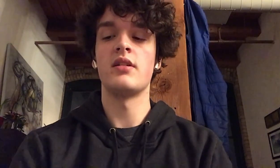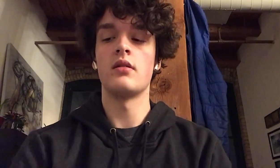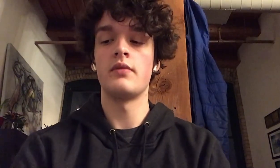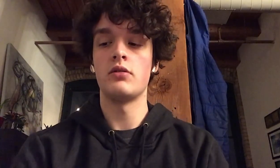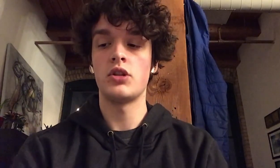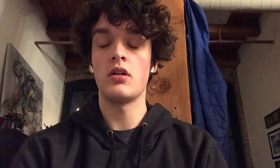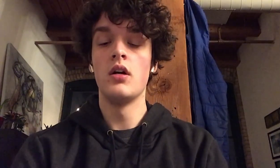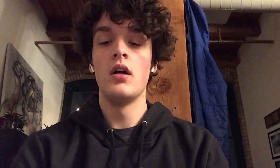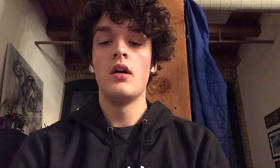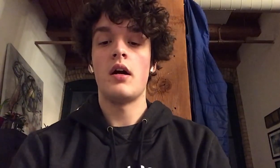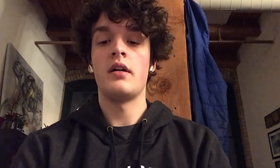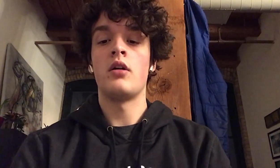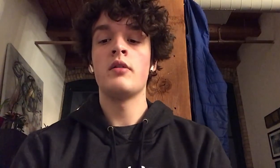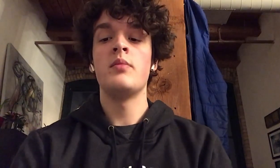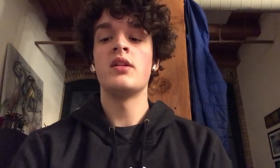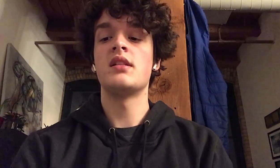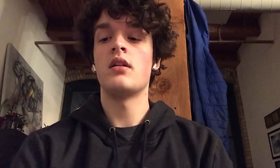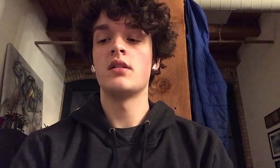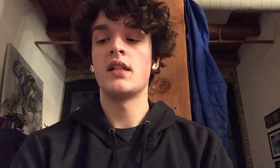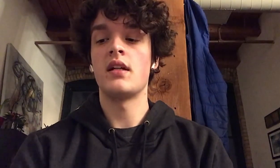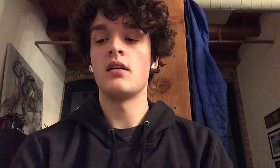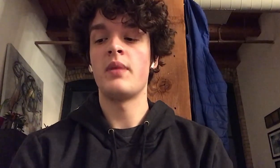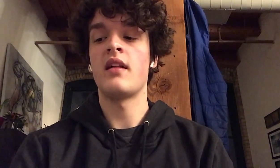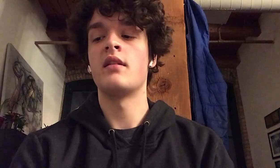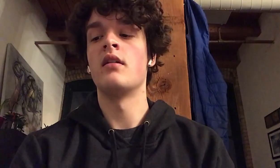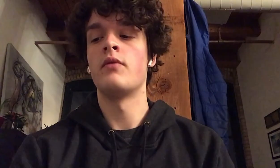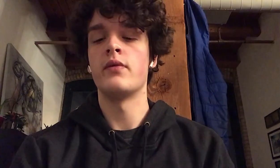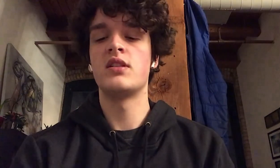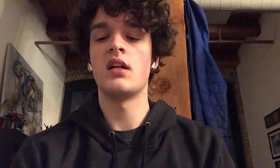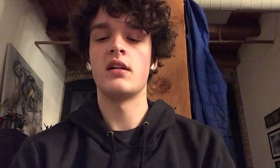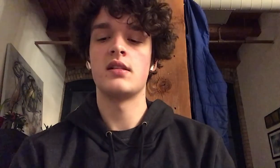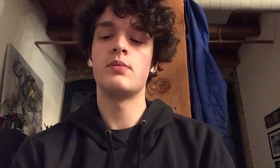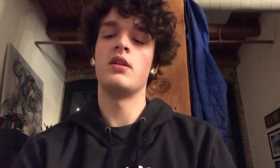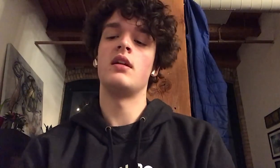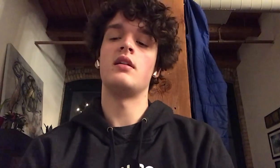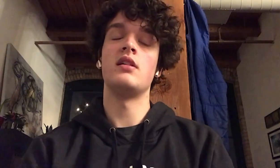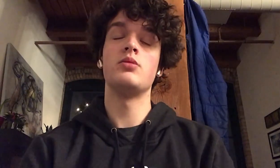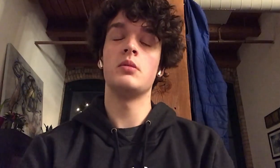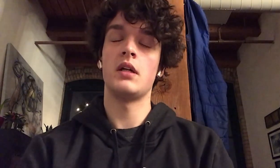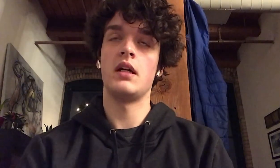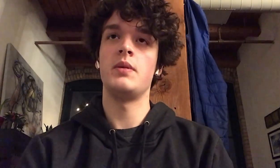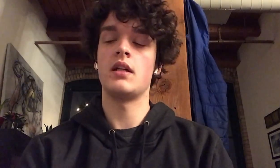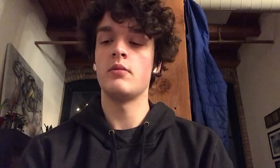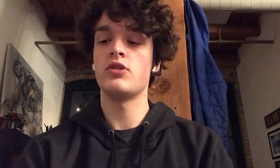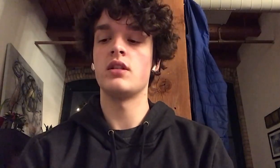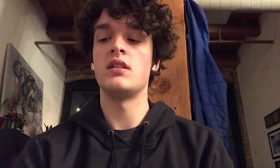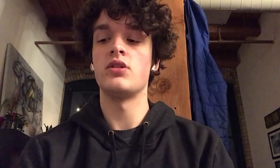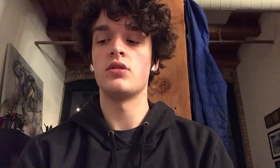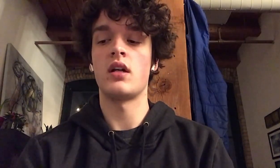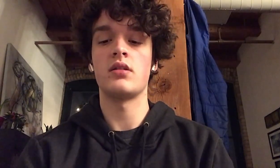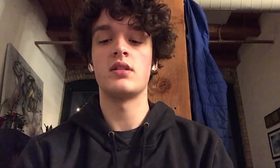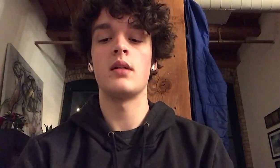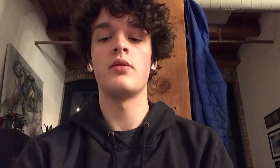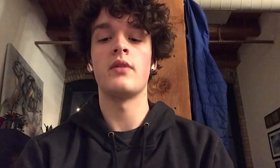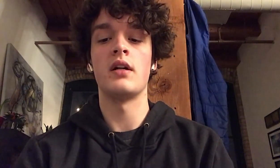path to be. In the future I had already been set on taking a path that involves science, but the engagement my AP chemistry